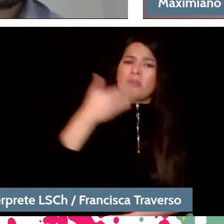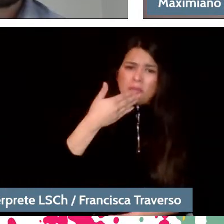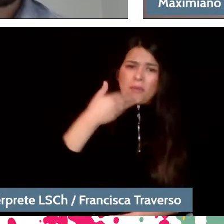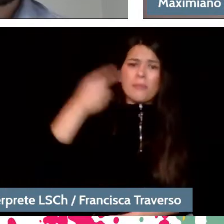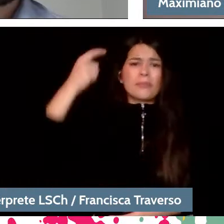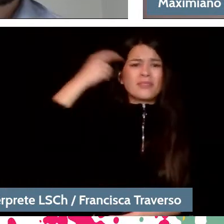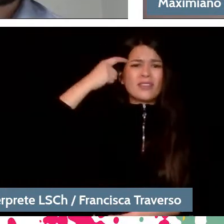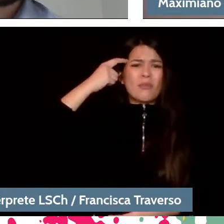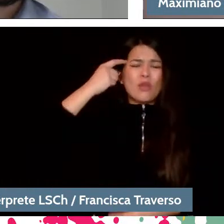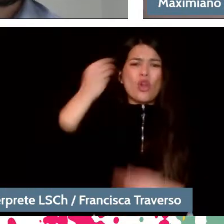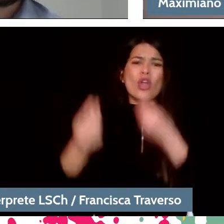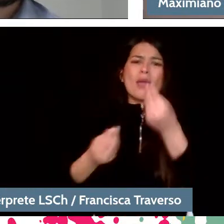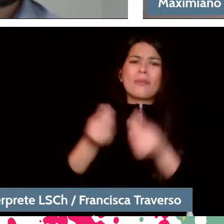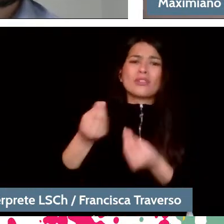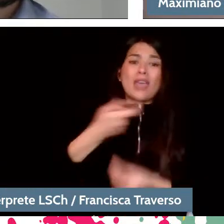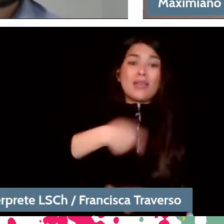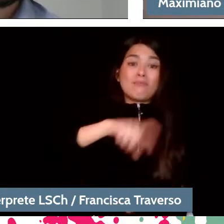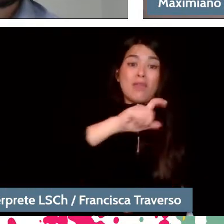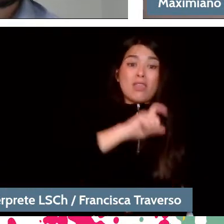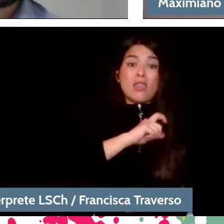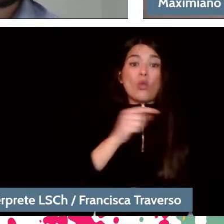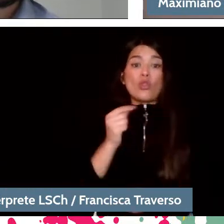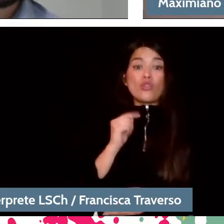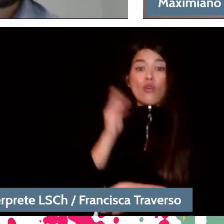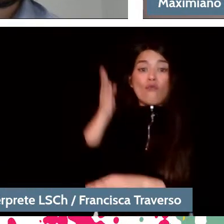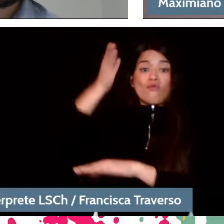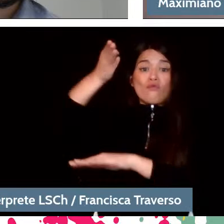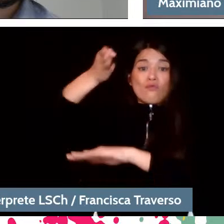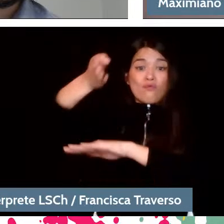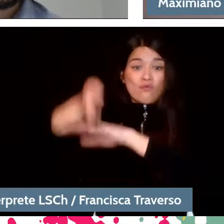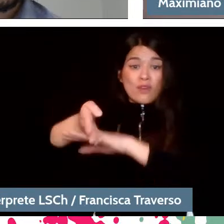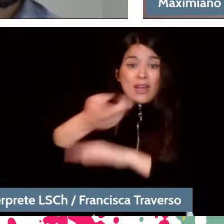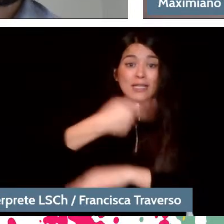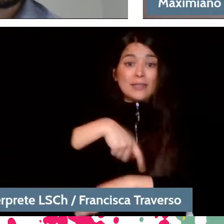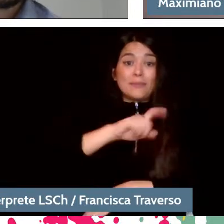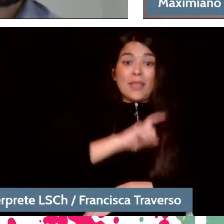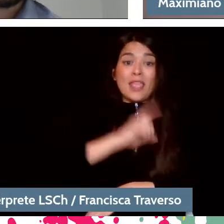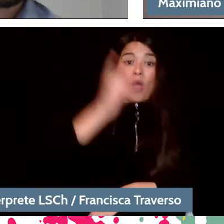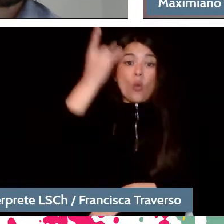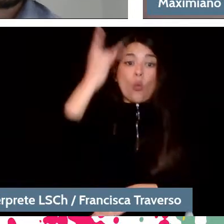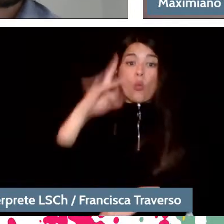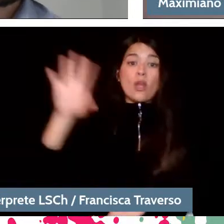When I came to work in Spain, the only thing there was was the Royal Teathre of Opera in Madrid.